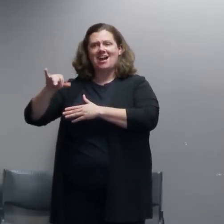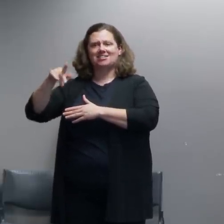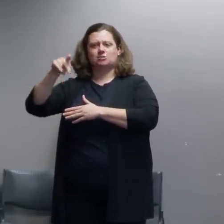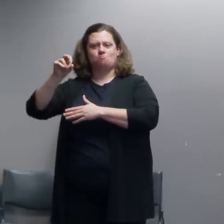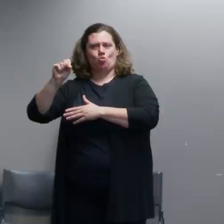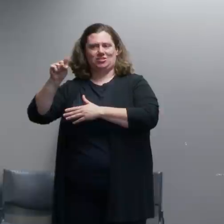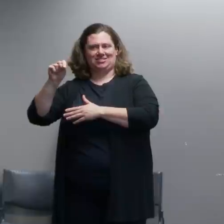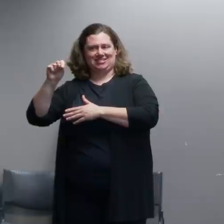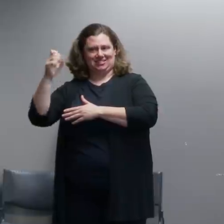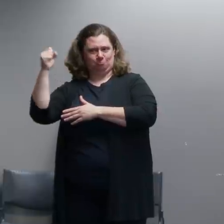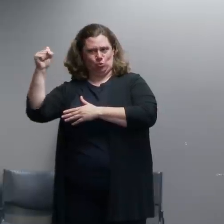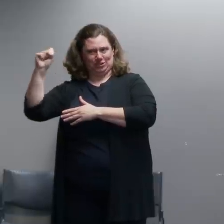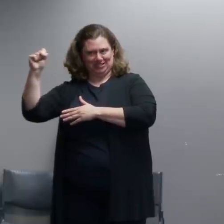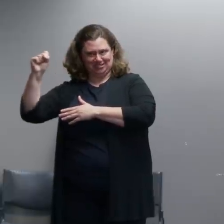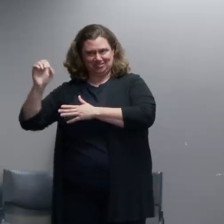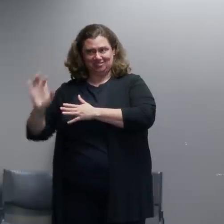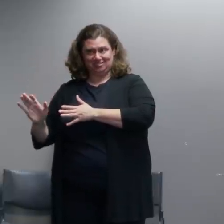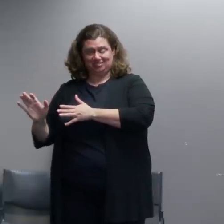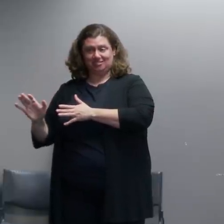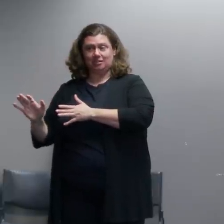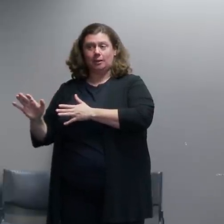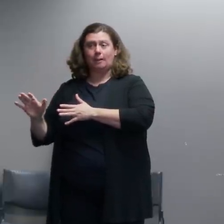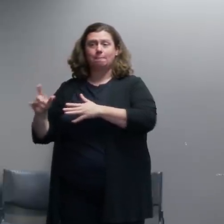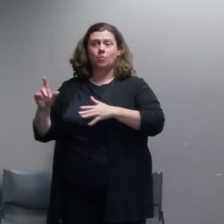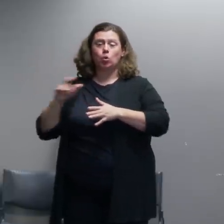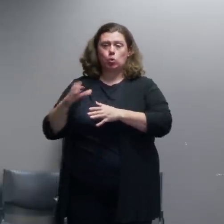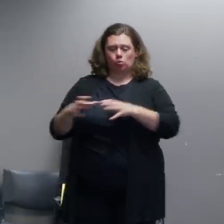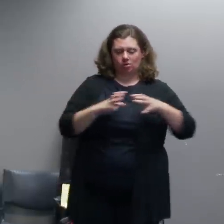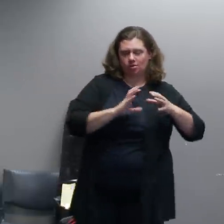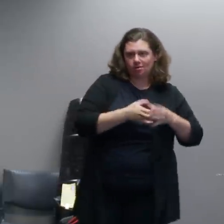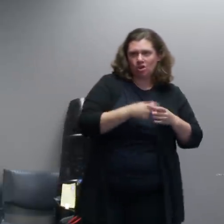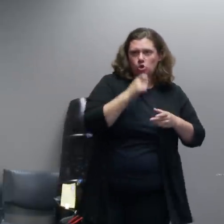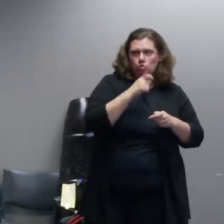fires and starts attacking police officers and